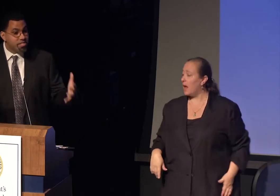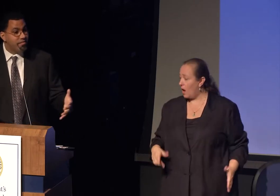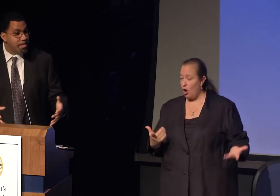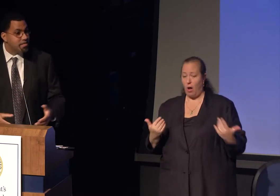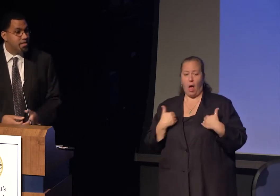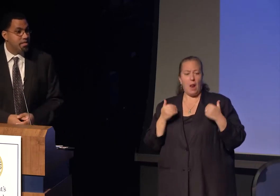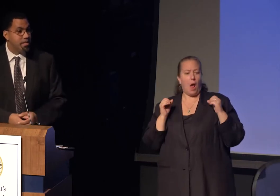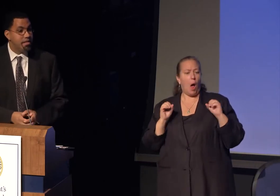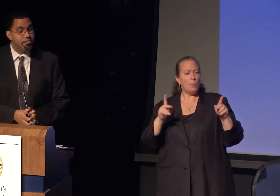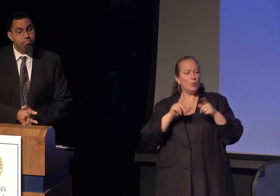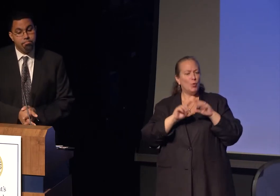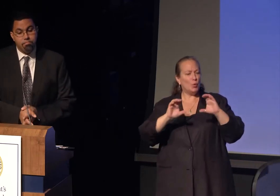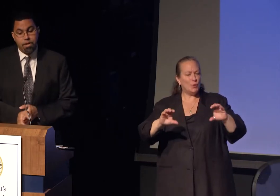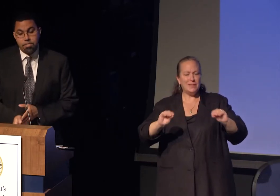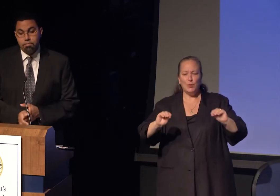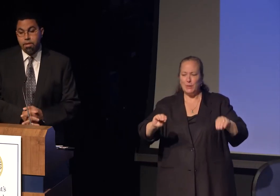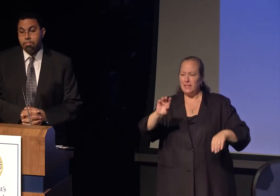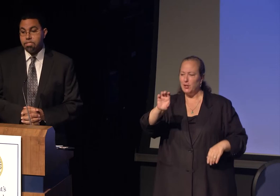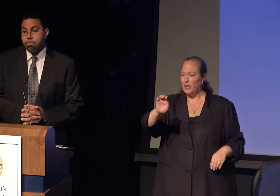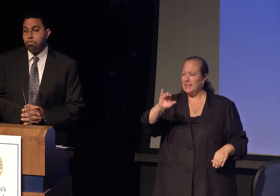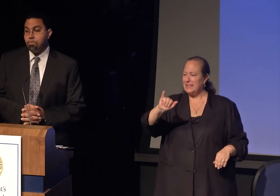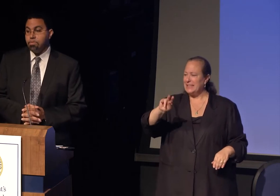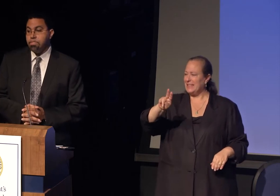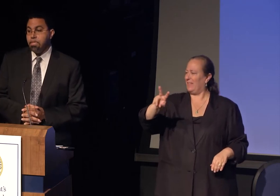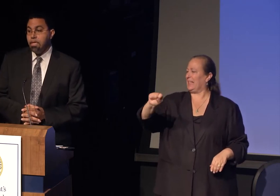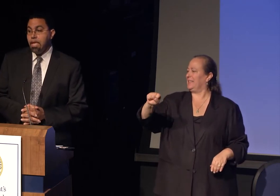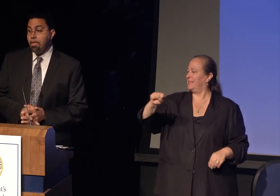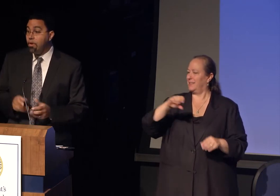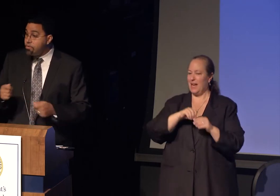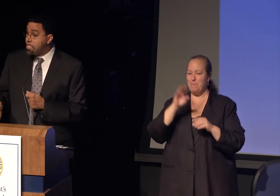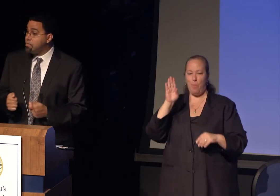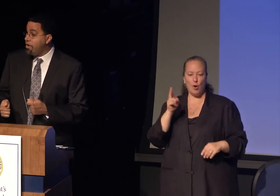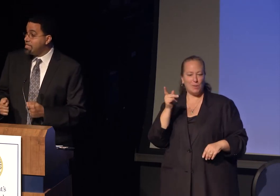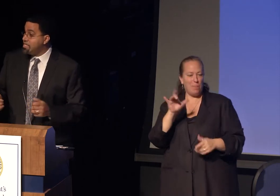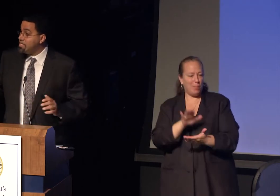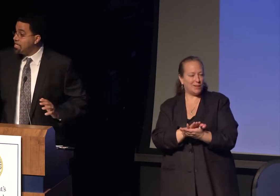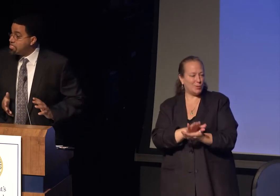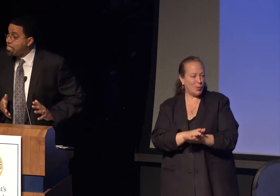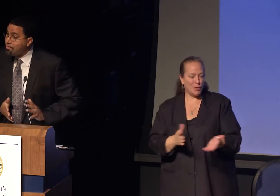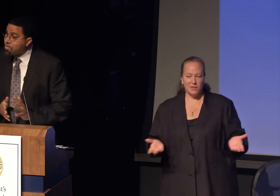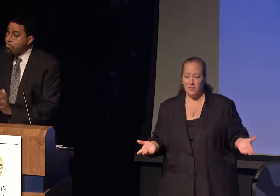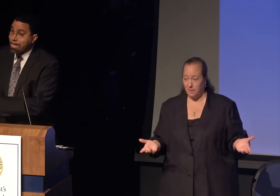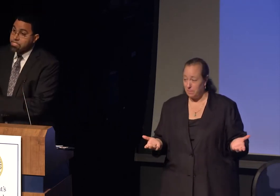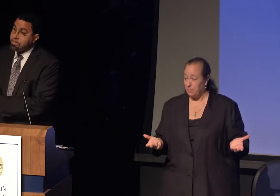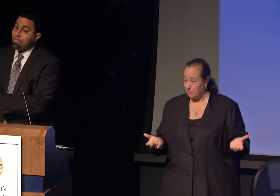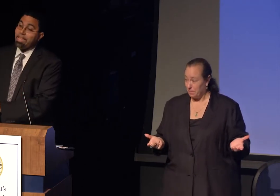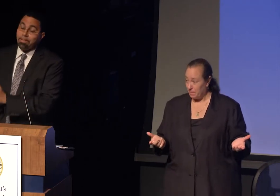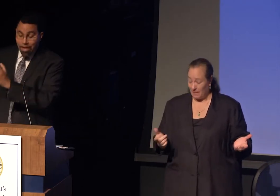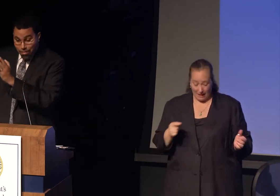in Boston Public Schools. Those experiences shaped the direction of my life.